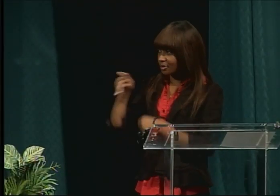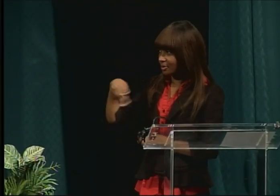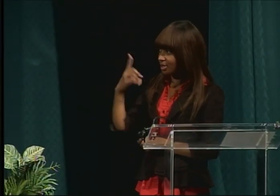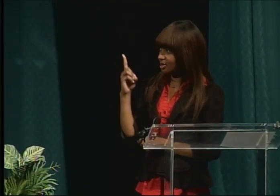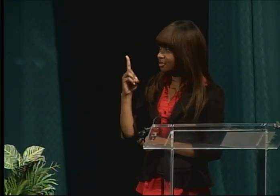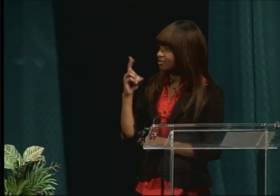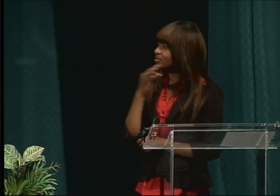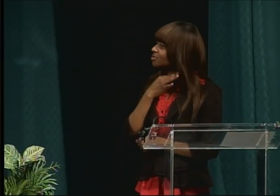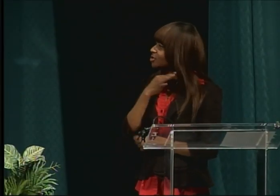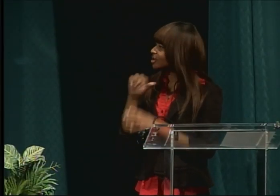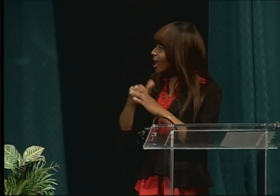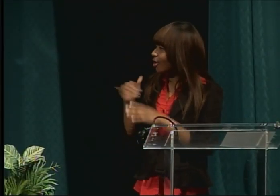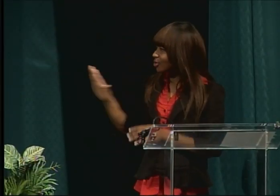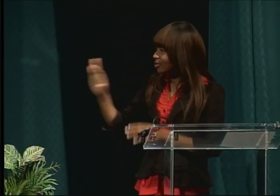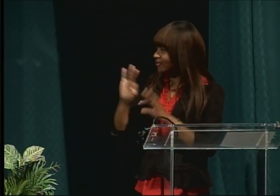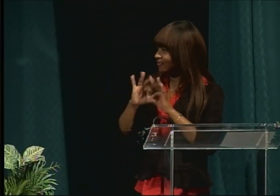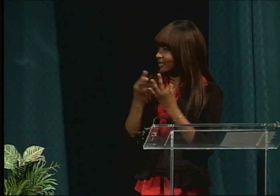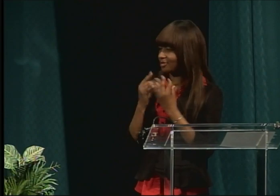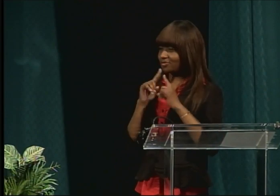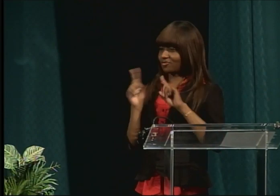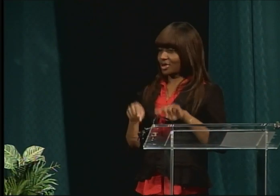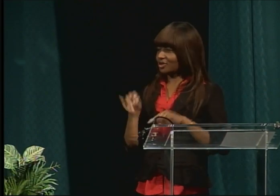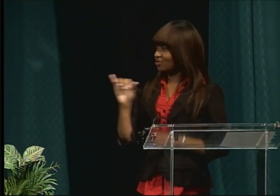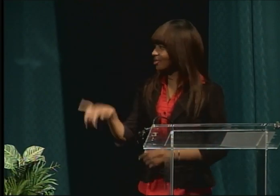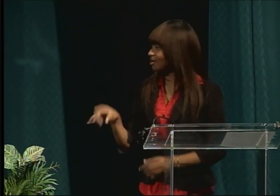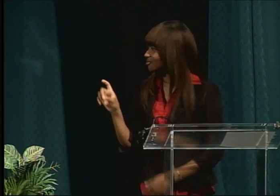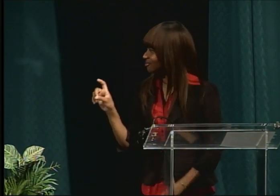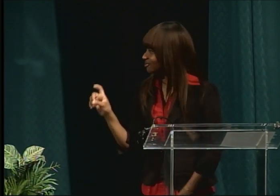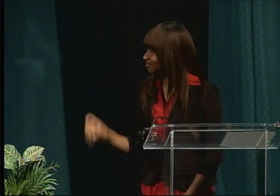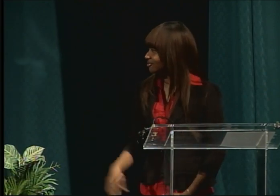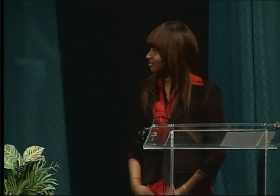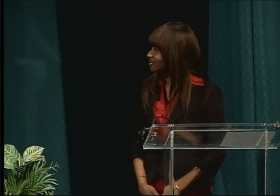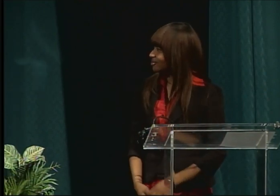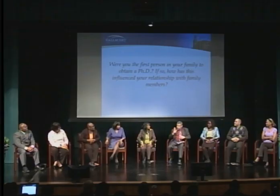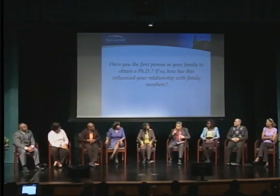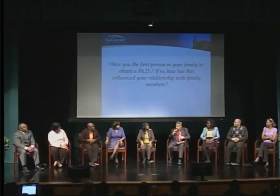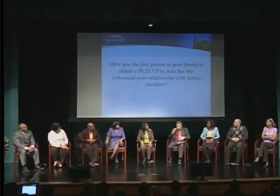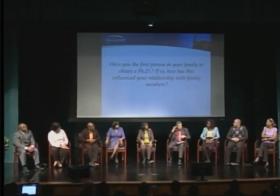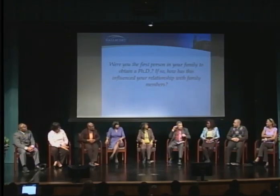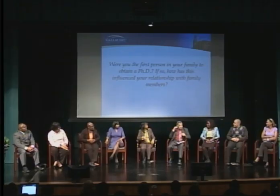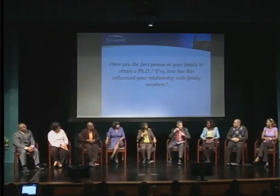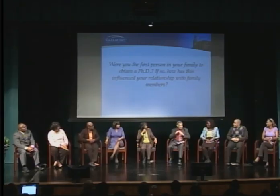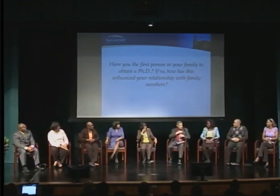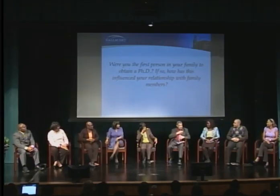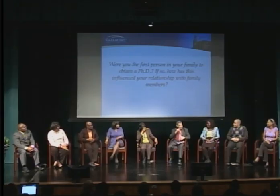I was the first one to get a master's degree and a PhD.